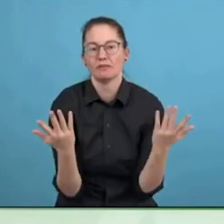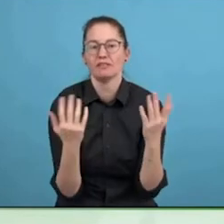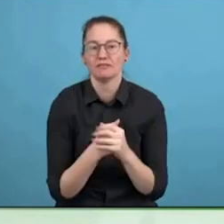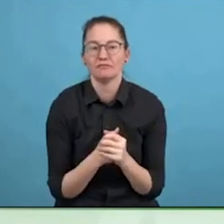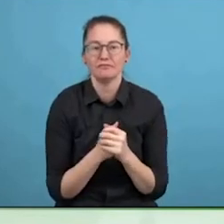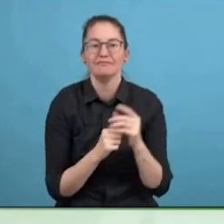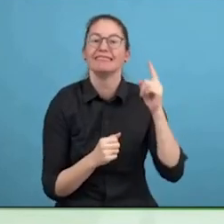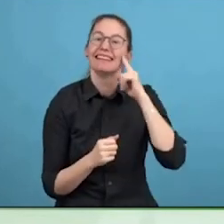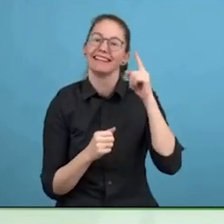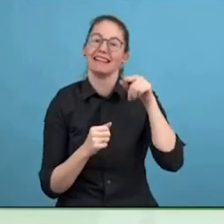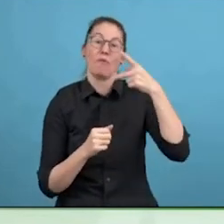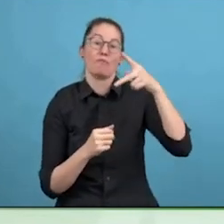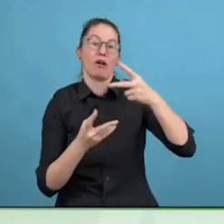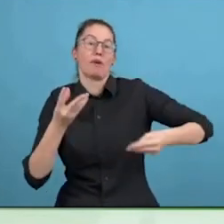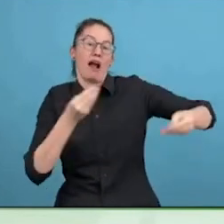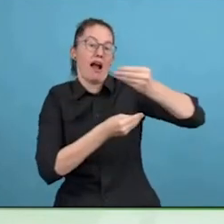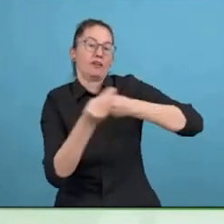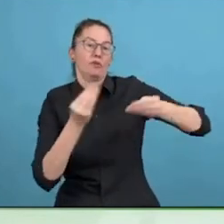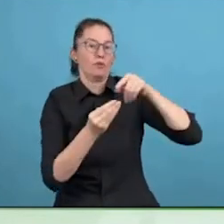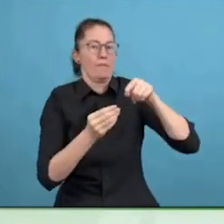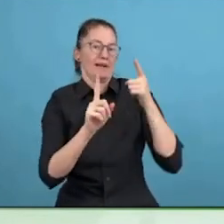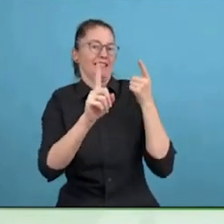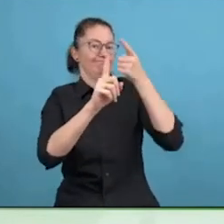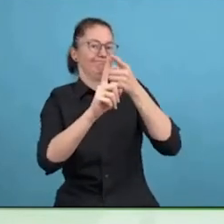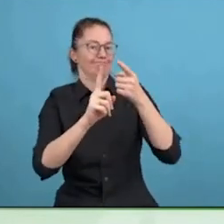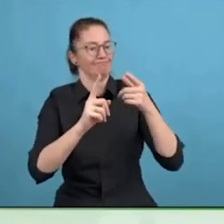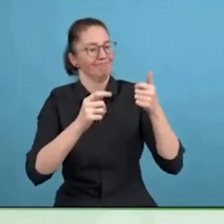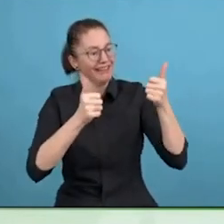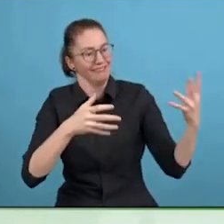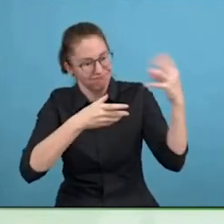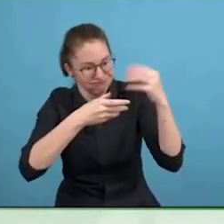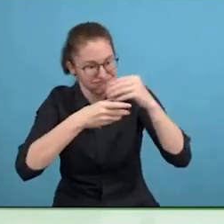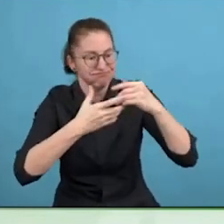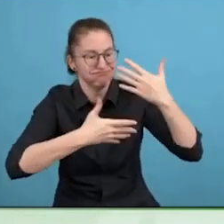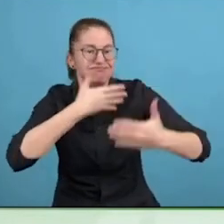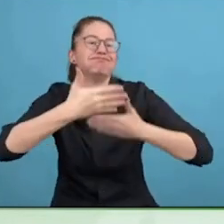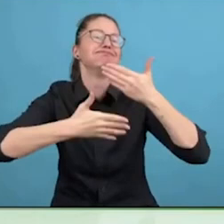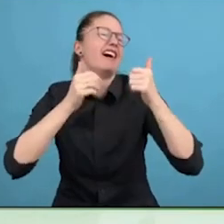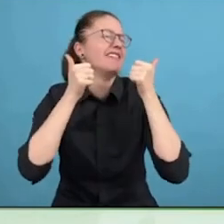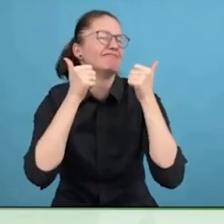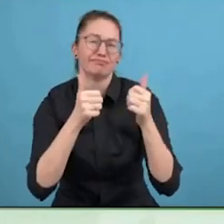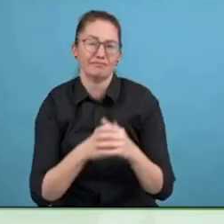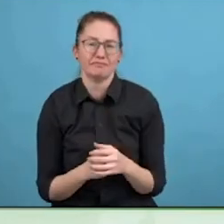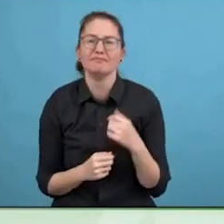Because there is not that opportunity to scale up. Those awards that you mention which will be happening tomorrow, I